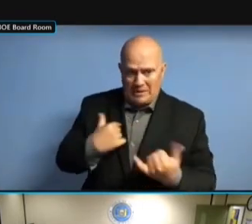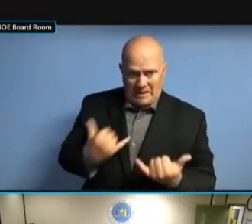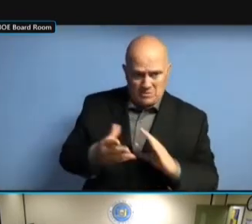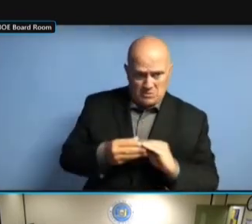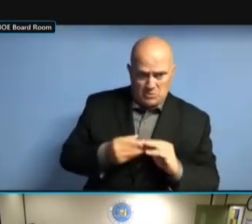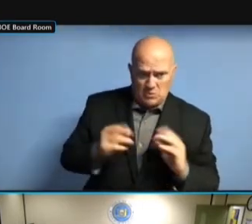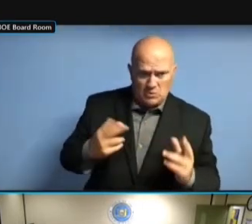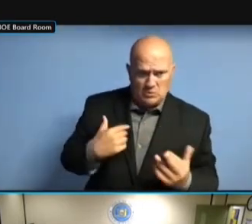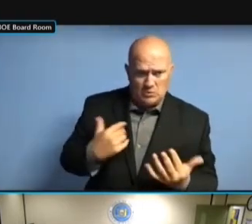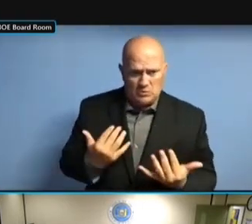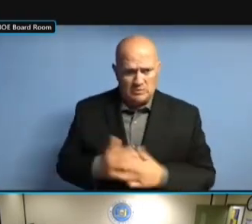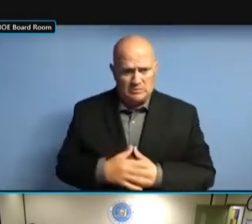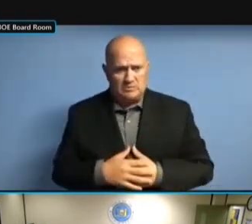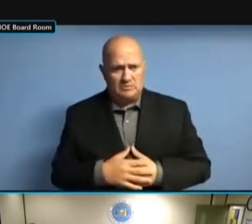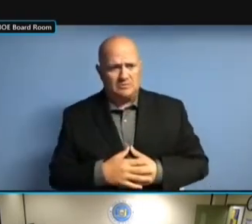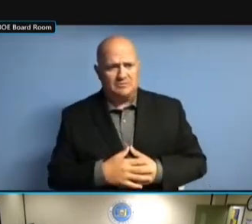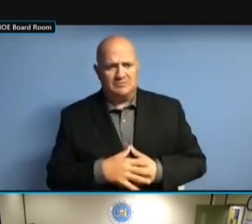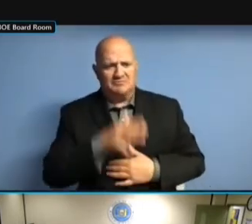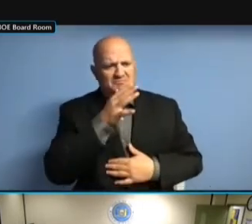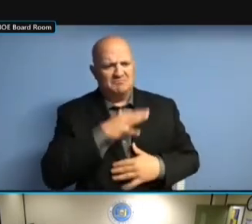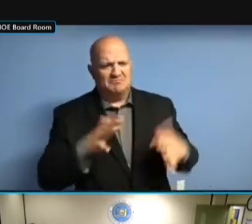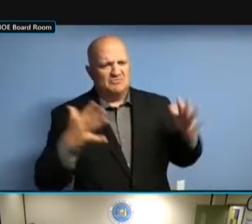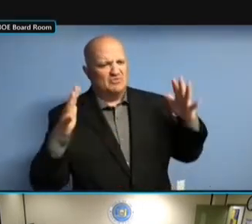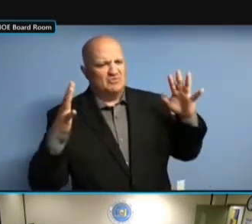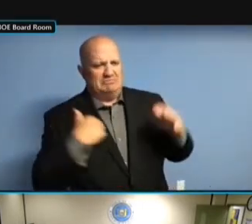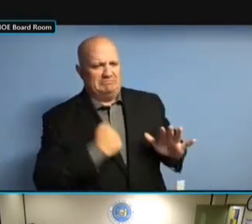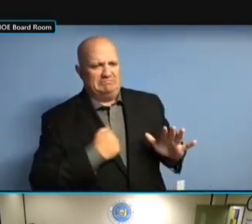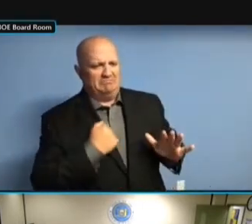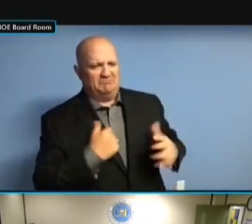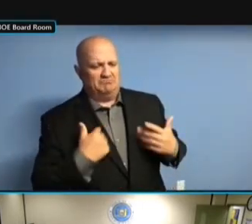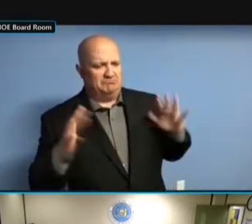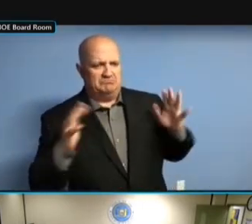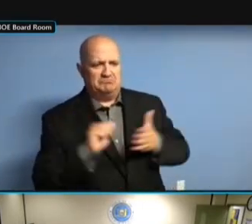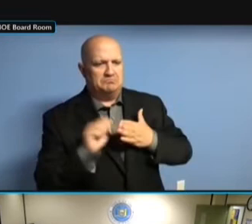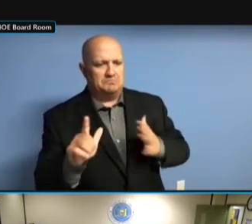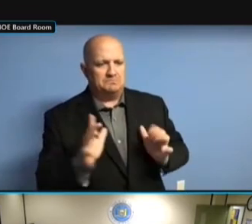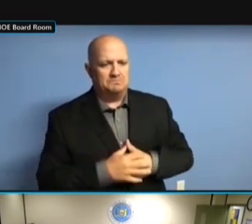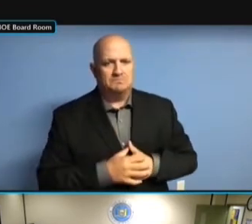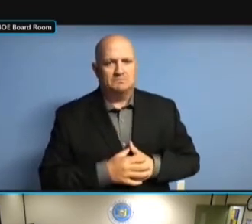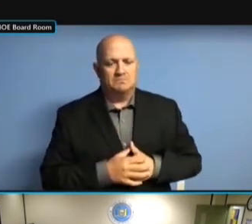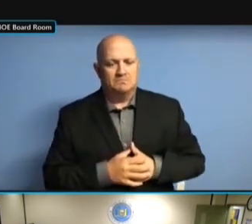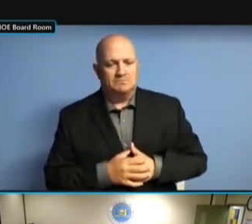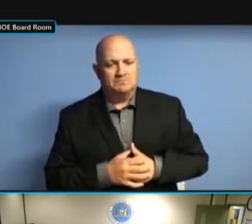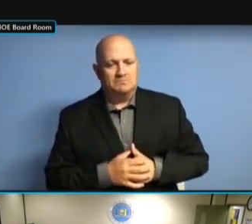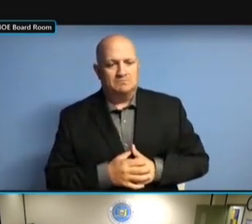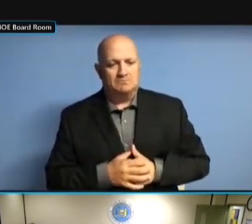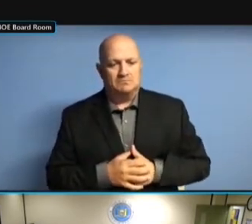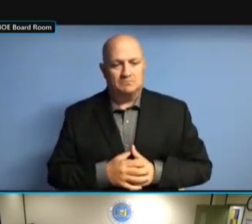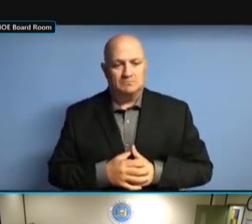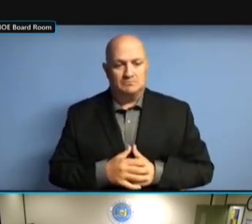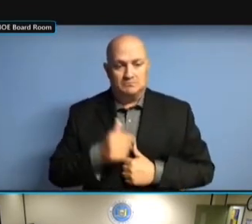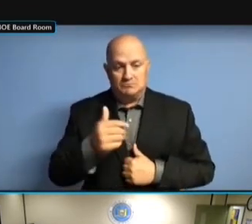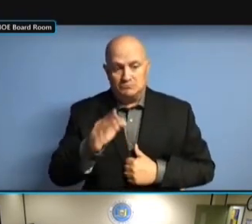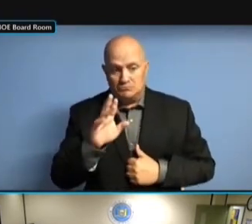LET'S WAIT FOR TOM'S REPORT. LET'S WAIT FOR TOM'S REPORT. >> LET'S WAIT FOR TOM'S REPORT. >> OKAY. OKAY. OKAY. BRIAN, OKAY. BRIAN, DO OKAY. BRIAN, DO YOU OKAY. BRIAN, DO YOU HAVE OKAY. BRIAN, DO YOU HAVE ANYTHING OKAY. BRIAN, DO YOU HAVE ANYTHING -- BRIAN, DO YOU HAVE ANYTHING -- BRIAN, DO YOU HAVE ANYTHING -- KIM, BRIAN, DO YOU HAVE ANYTHING -- KIM, YOU'RE BRIAN, DO YOU HAVE ANYTHING -- KIM, YOU'RE DONE? KIM, YOU'RE DONE? KIM, YOU'RE DONE? >> KIM, YOU'RE DONE? >> I KIM, YOU'RE DONE? >> I AM. I AM. I AM. >> I AM. >> I I AM. >> I HAVE I AM. >> I HAVE VERY I AM. >> I HAVE VERY LITTLE I AM. >> I HAVE VERY LITTLE TO I AM. >> I HAVE VERY LITTLE TO ADD. I HAVE VERY LITTLE TO ADD. I HAVE VERY LITTLE TO ADD. I I HAVE VERY LITTLE TO ADD. I WOULD I HAVE VERY LITTLE TO ADD. I WOULD JUST